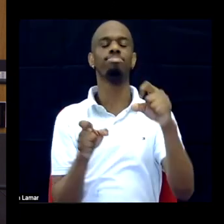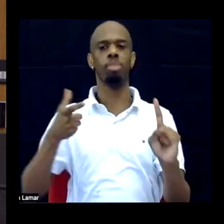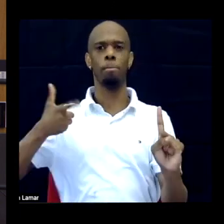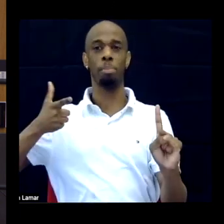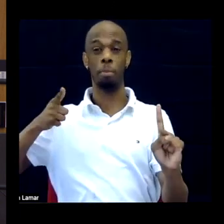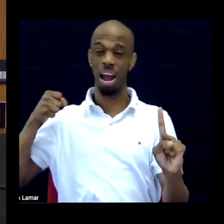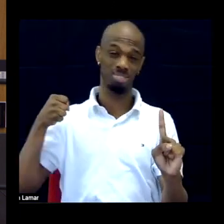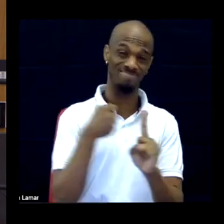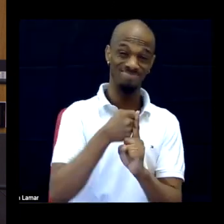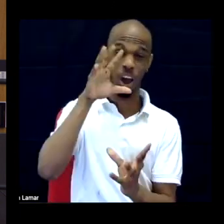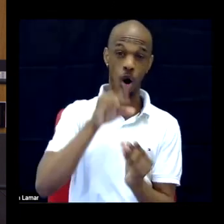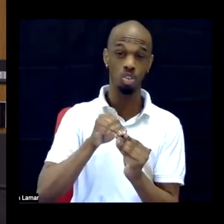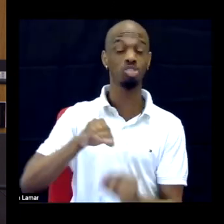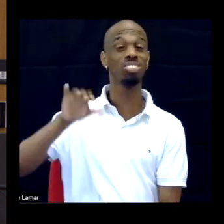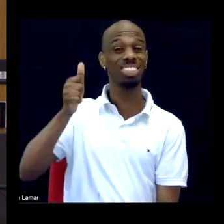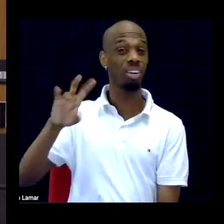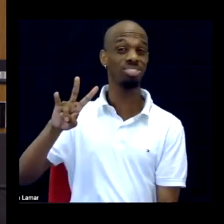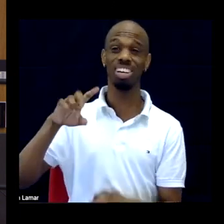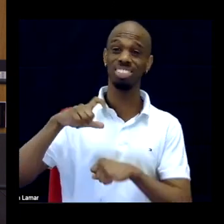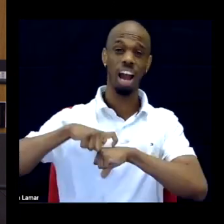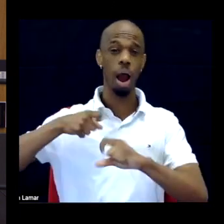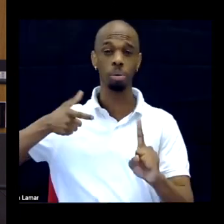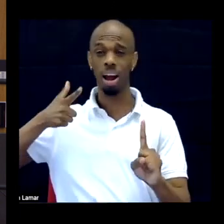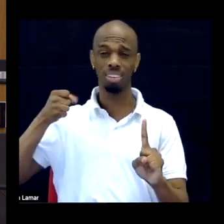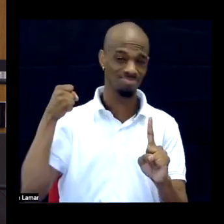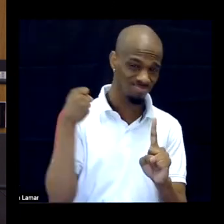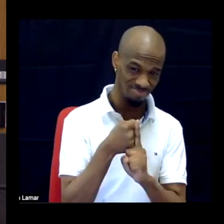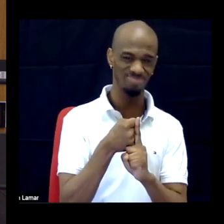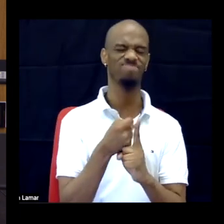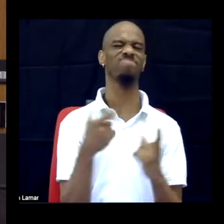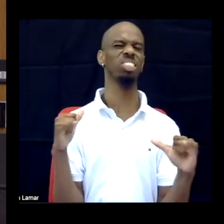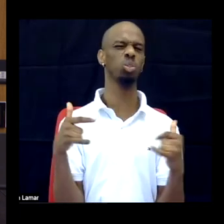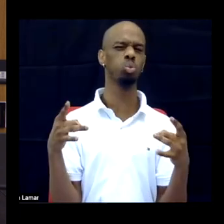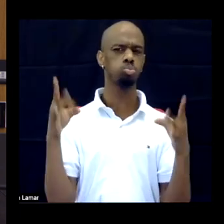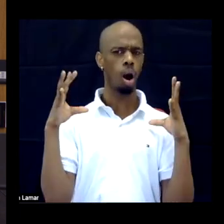The physical pain Blake was experiencing and continues to experience with the neuropathy